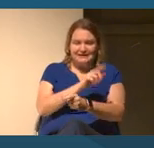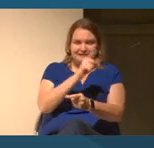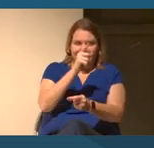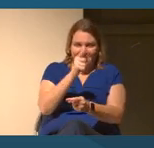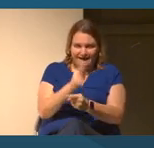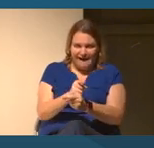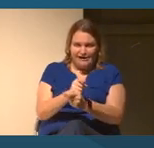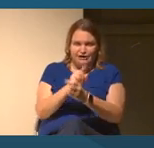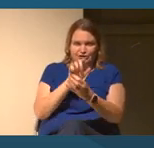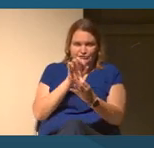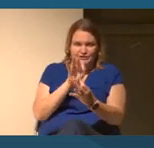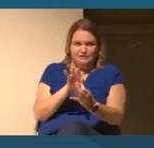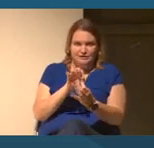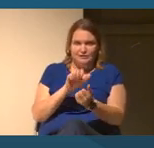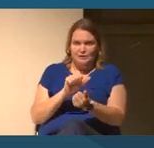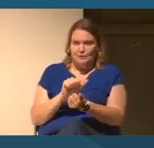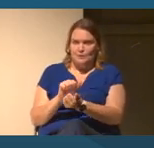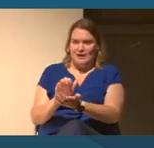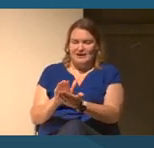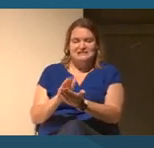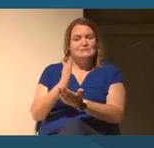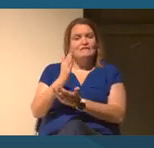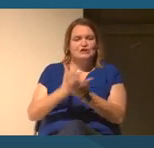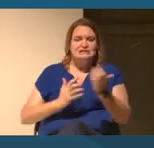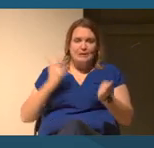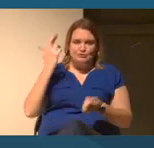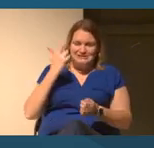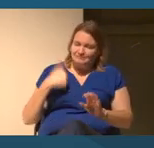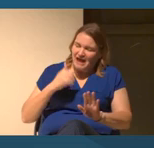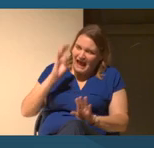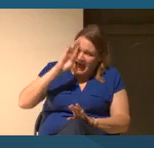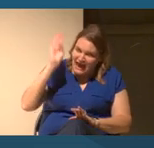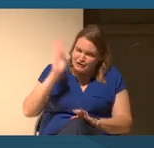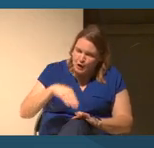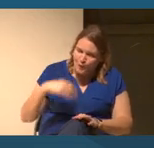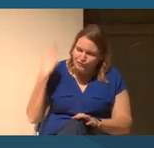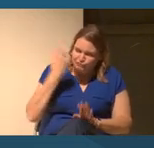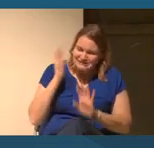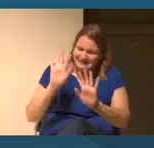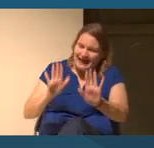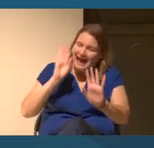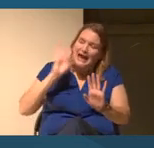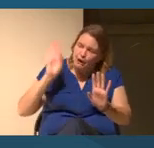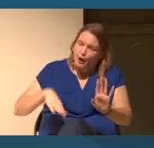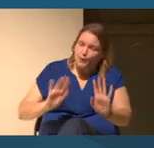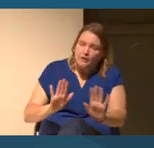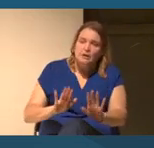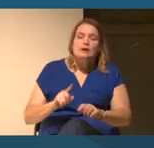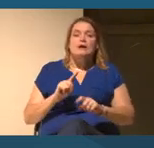But for some reason, and I know the reason, I know the reason it's having a chilling effect